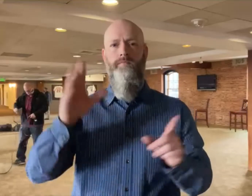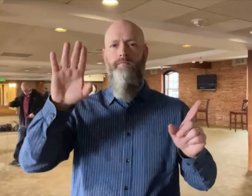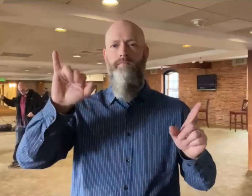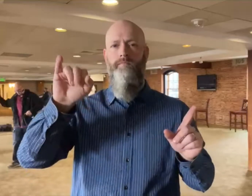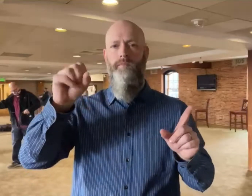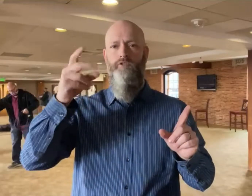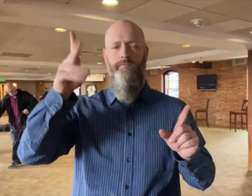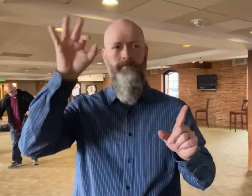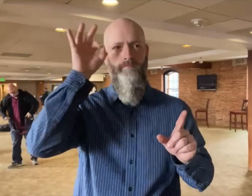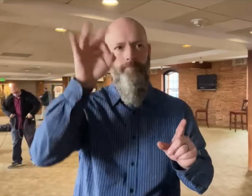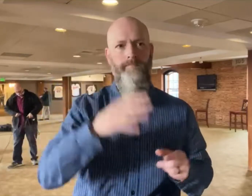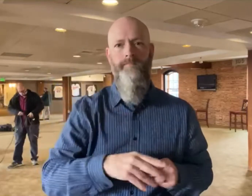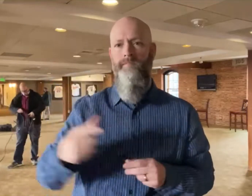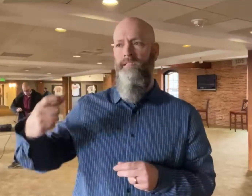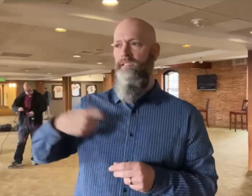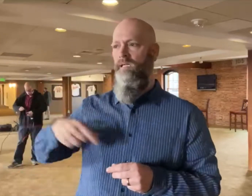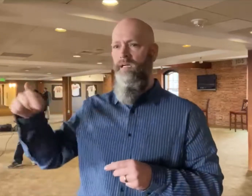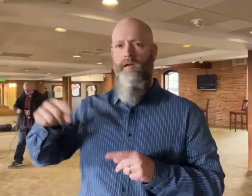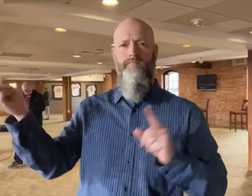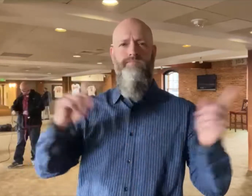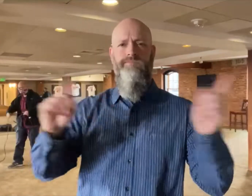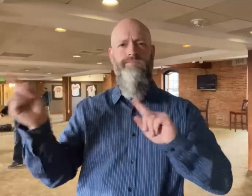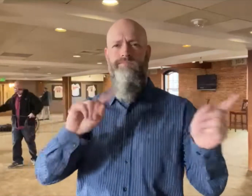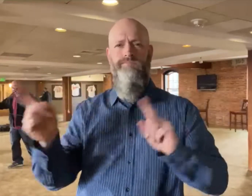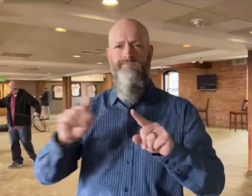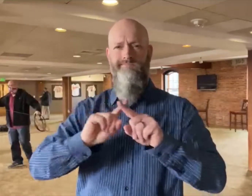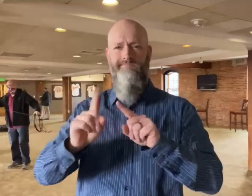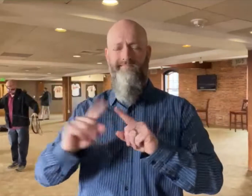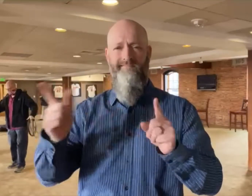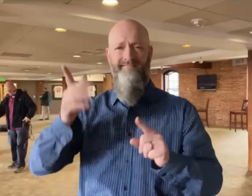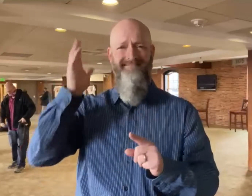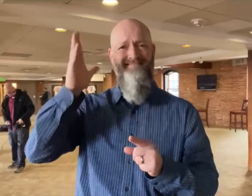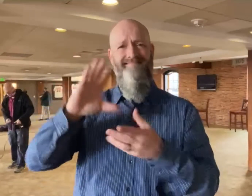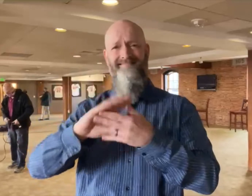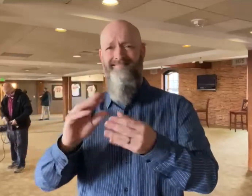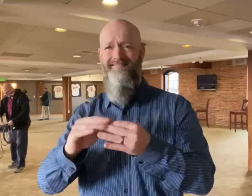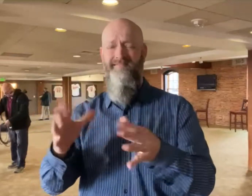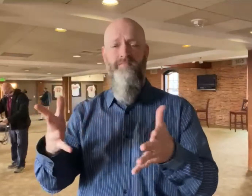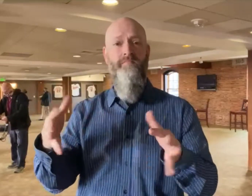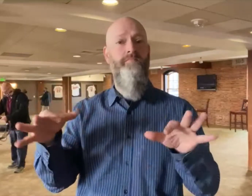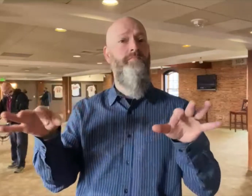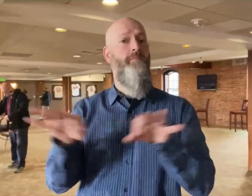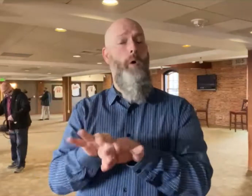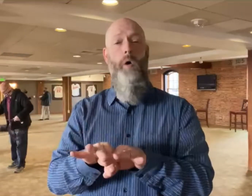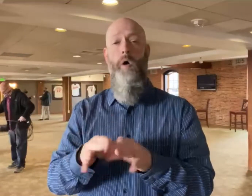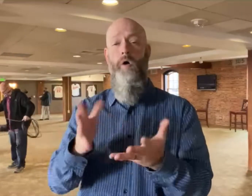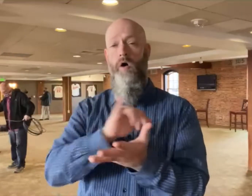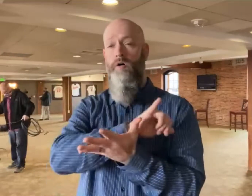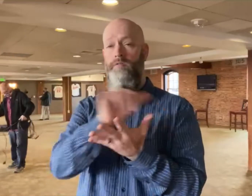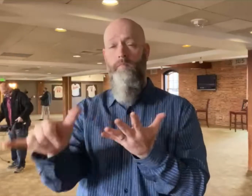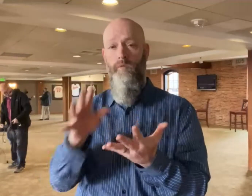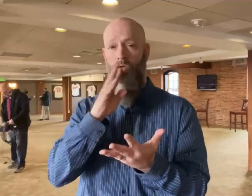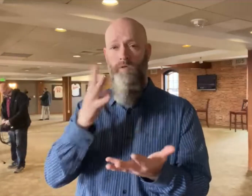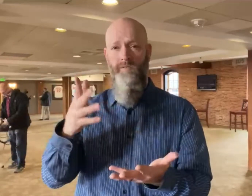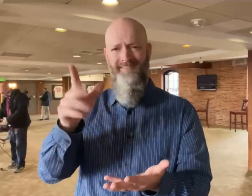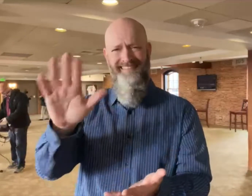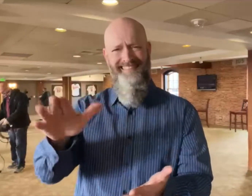Bishop Walter Thomas; and Delegate Joseline Pena-Melnyk. The presenters shared their remarks in a manner that sends a critical message which is we work together